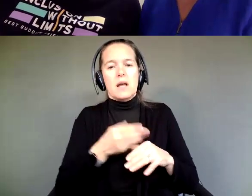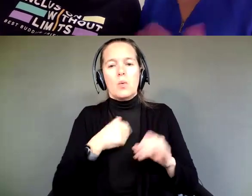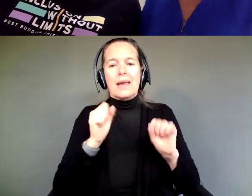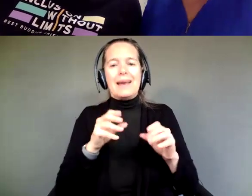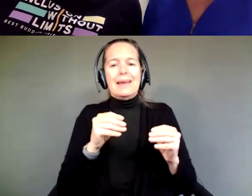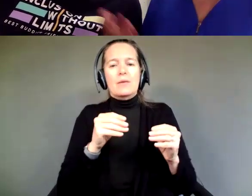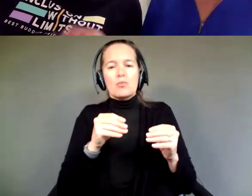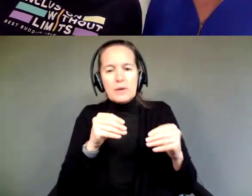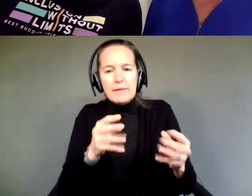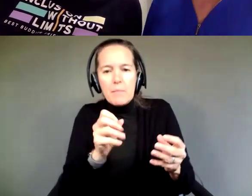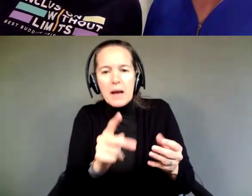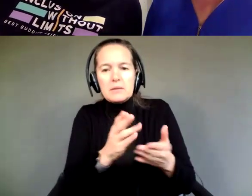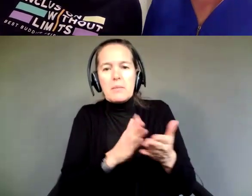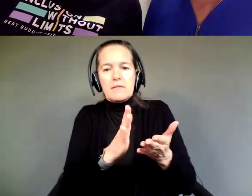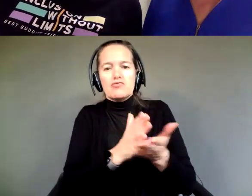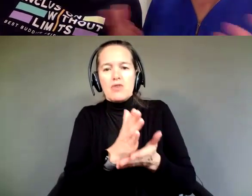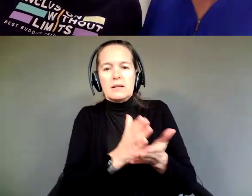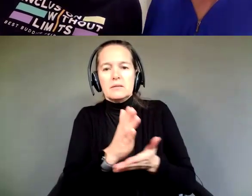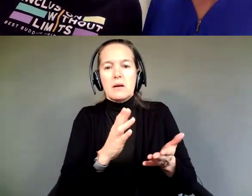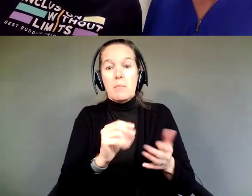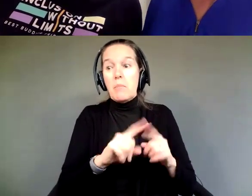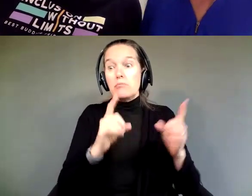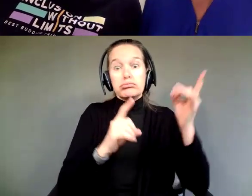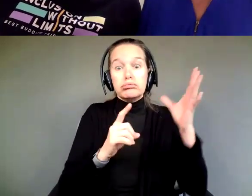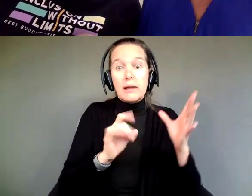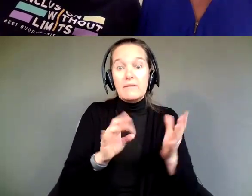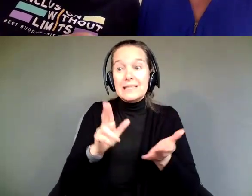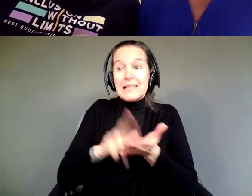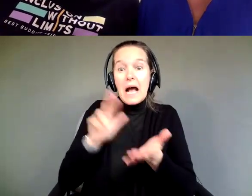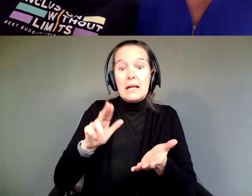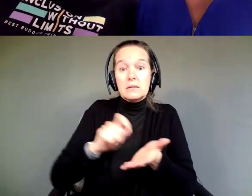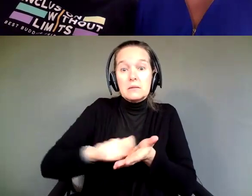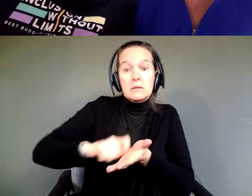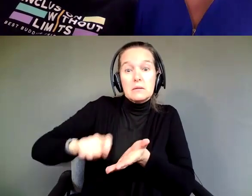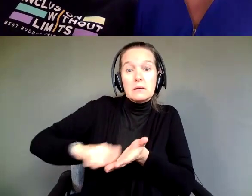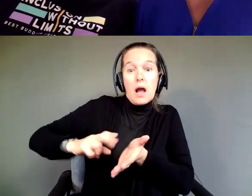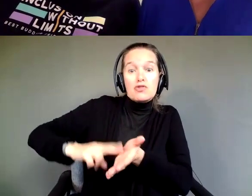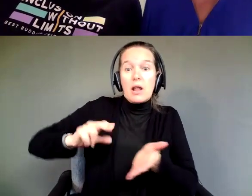But God forbid if he goes and signs a contract and he's on the hook for a $50,000 car.